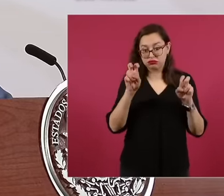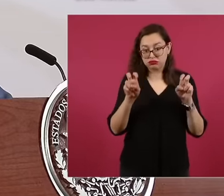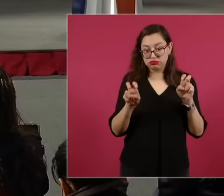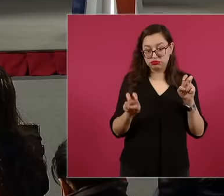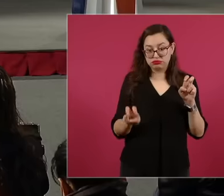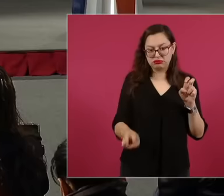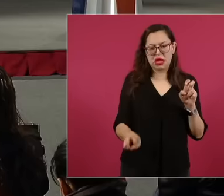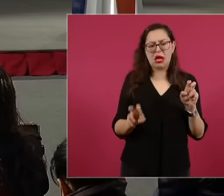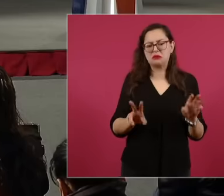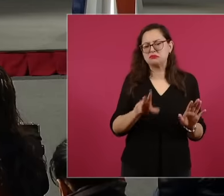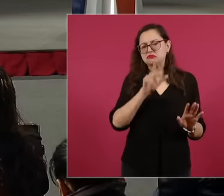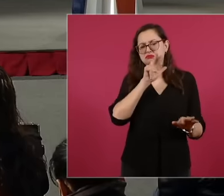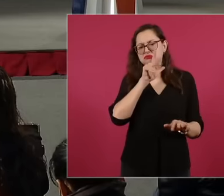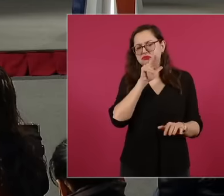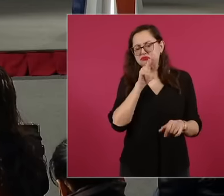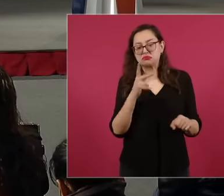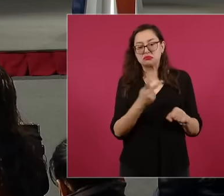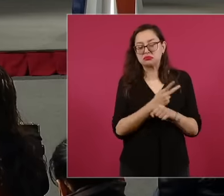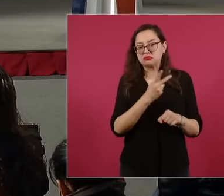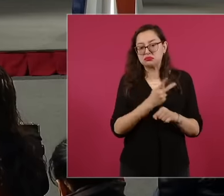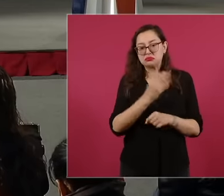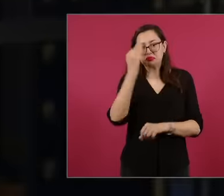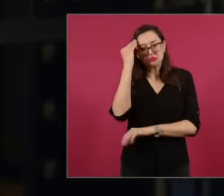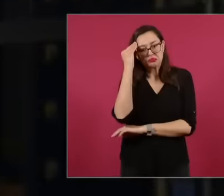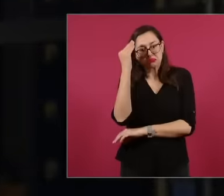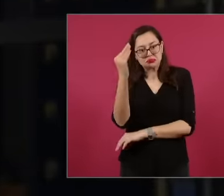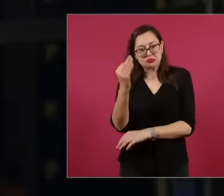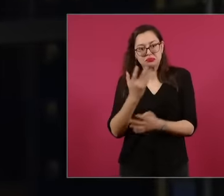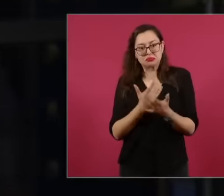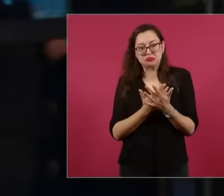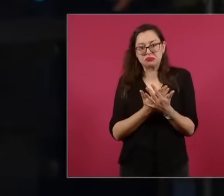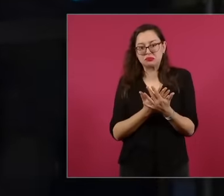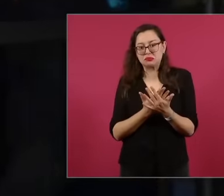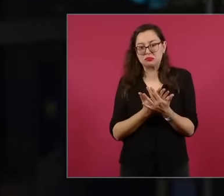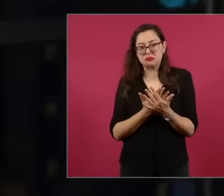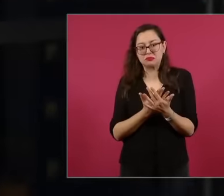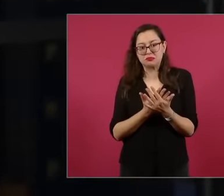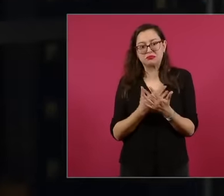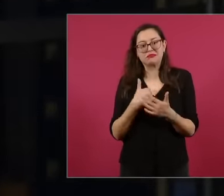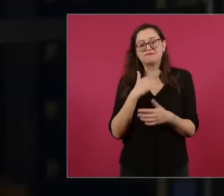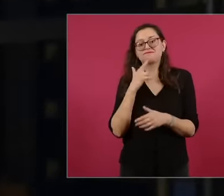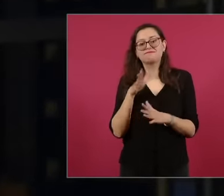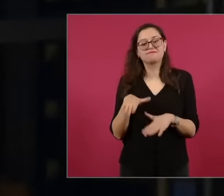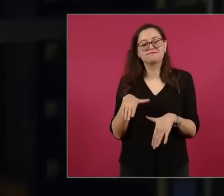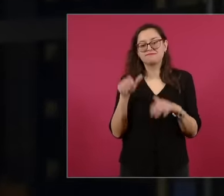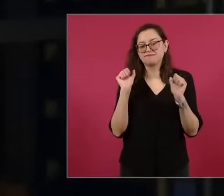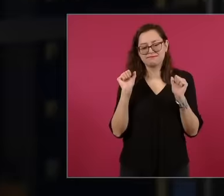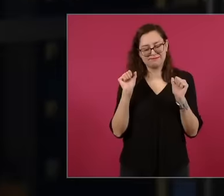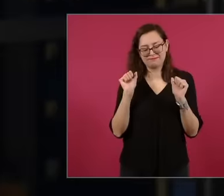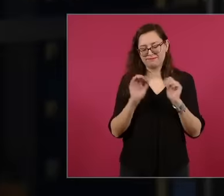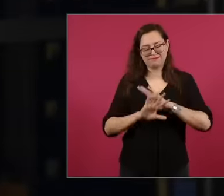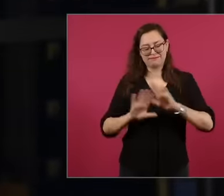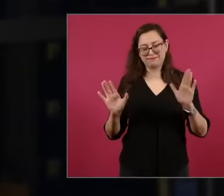worry. you have problems and finally, he got